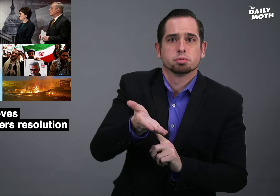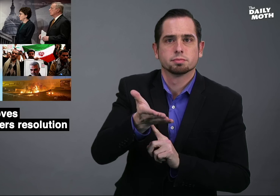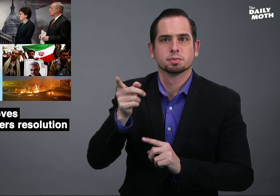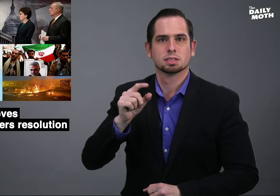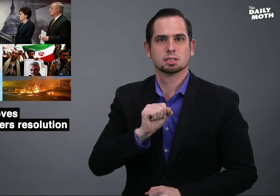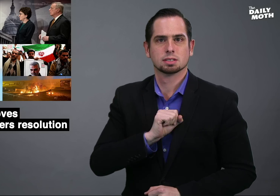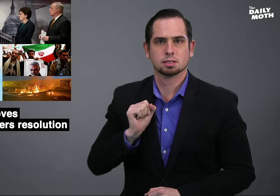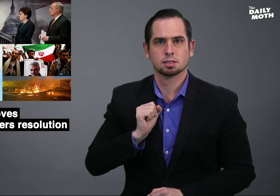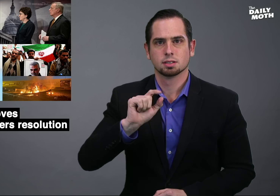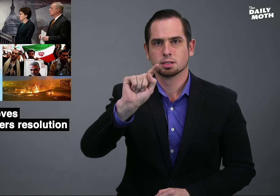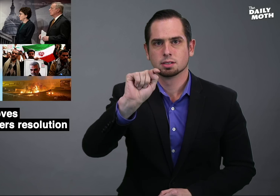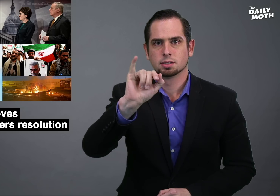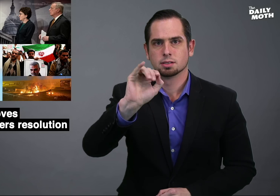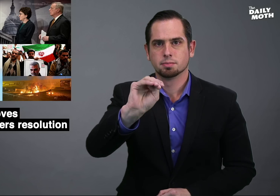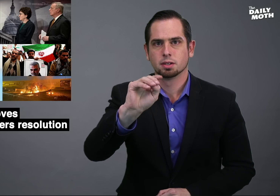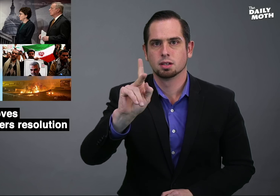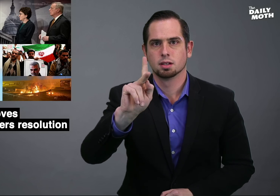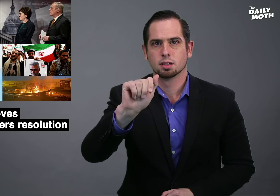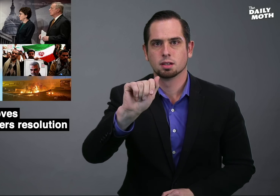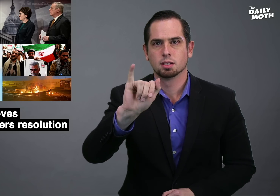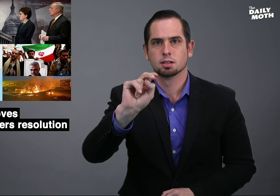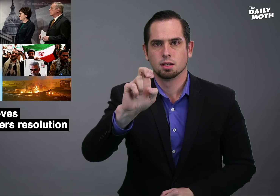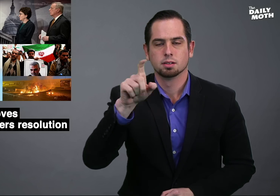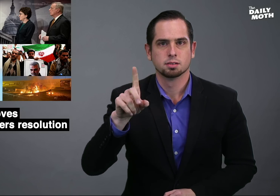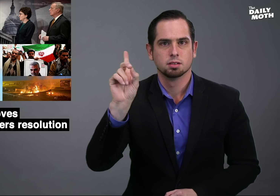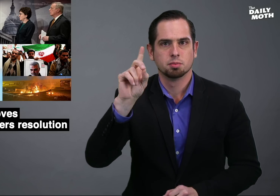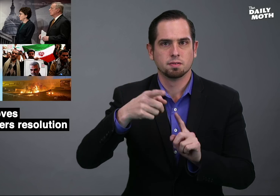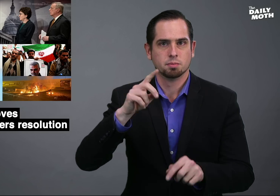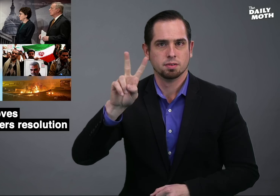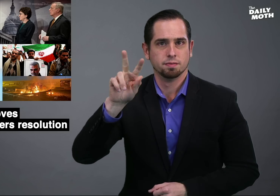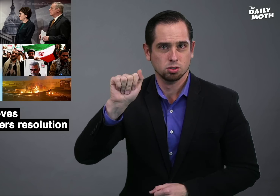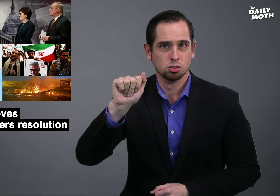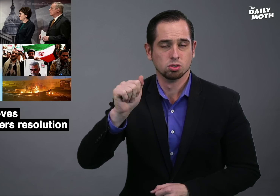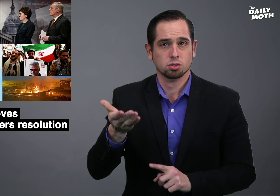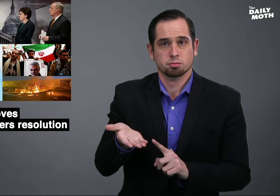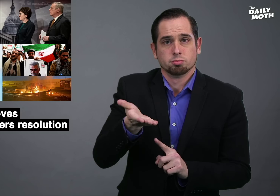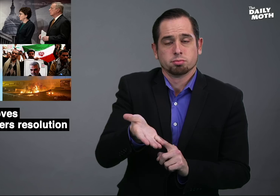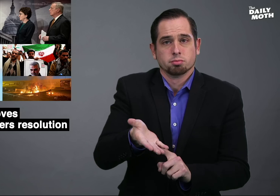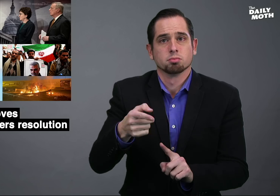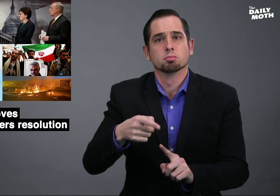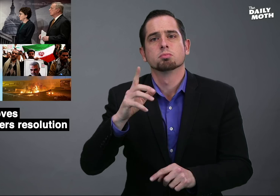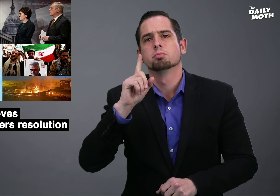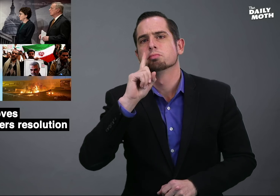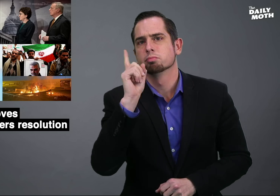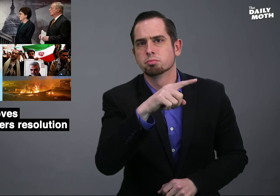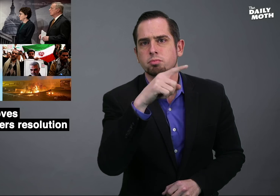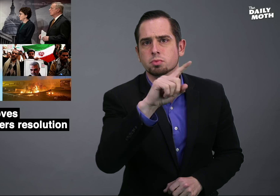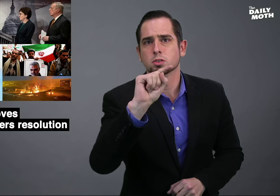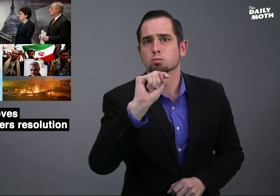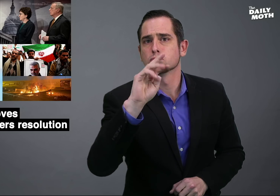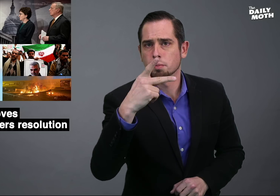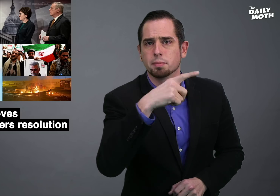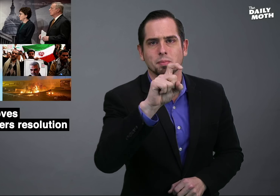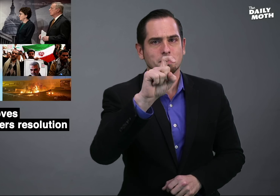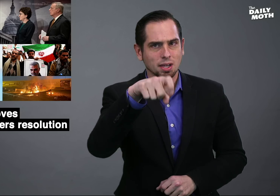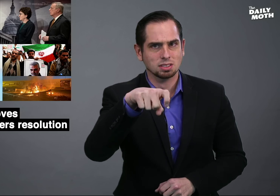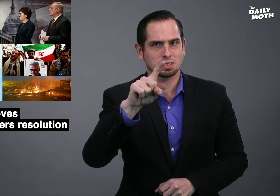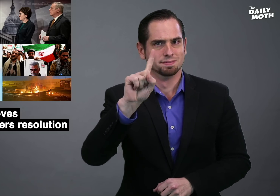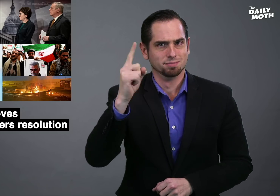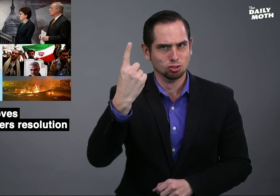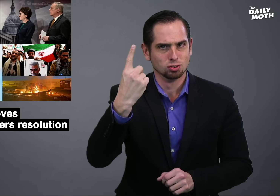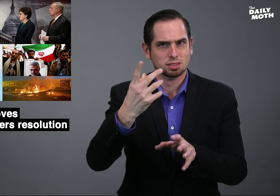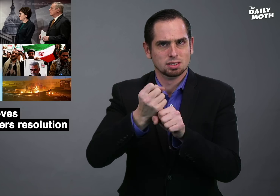introduced by Sen. Tim Kaine (D-VA) directs Trump to get